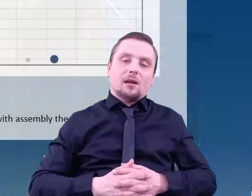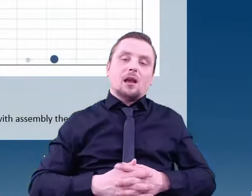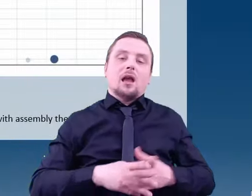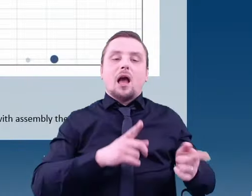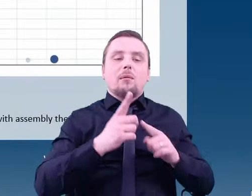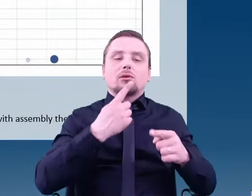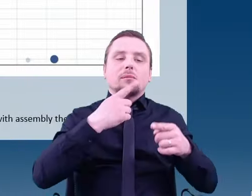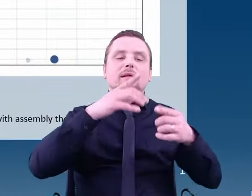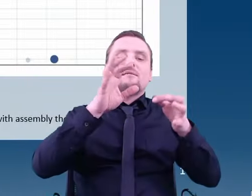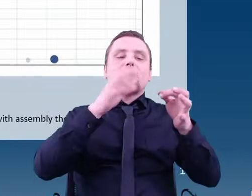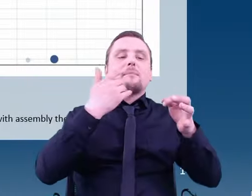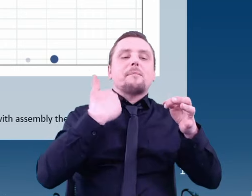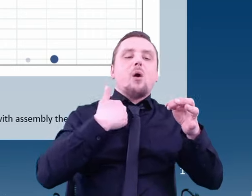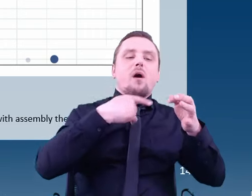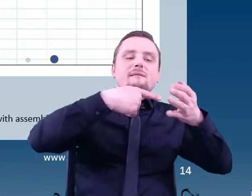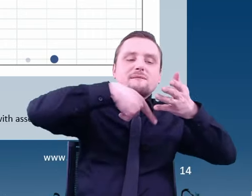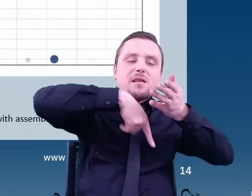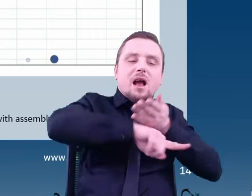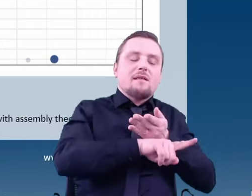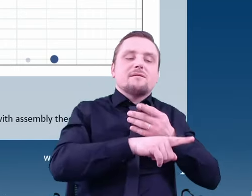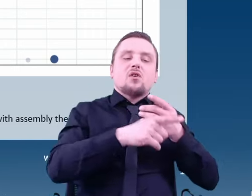The more complex chemical molecule,